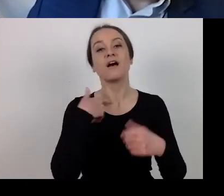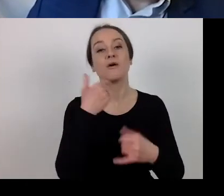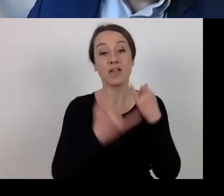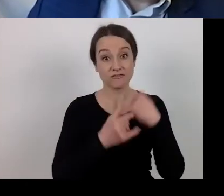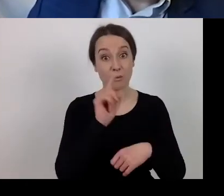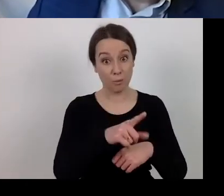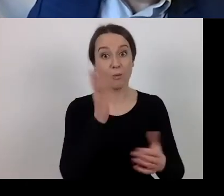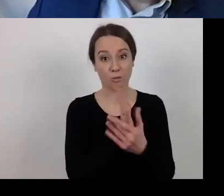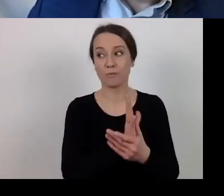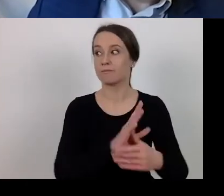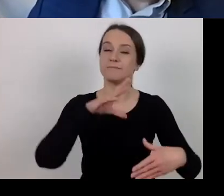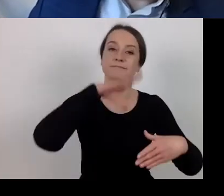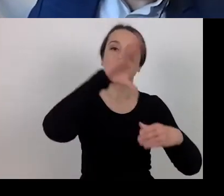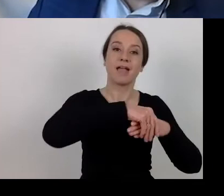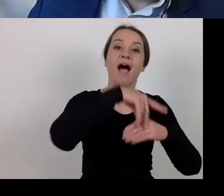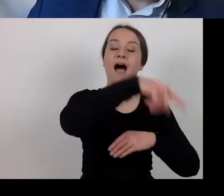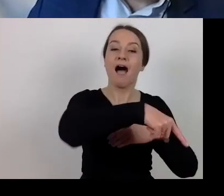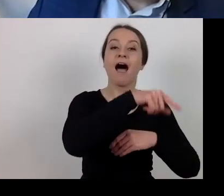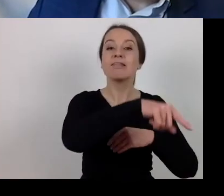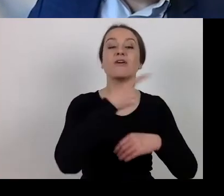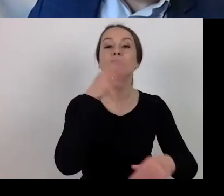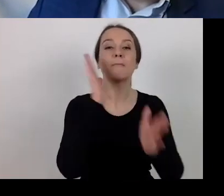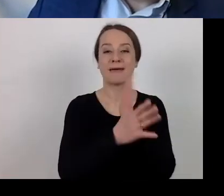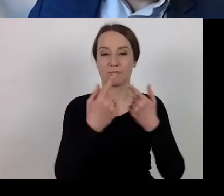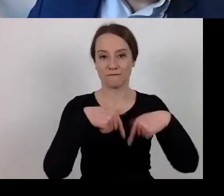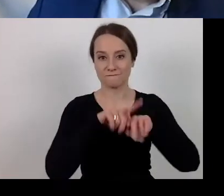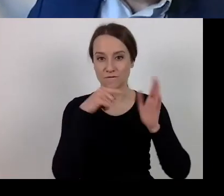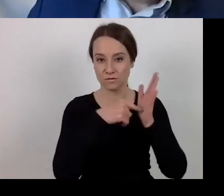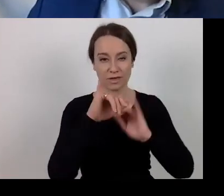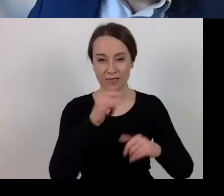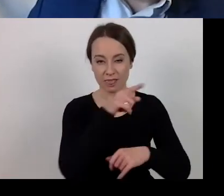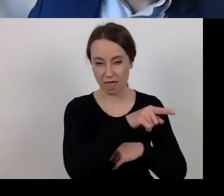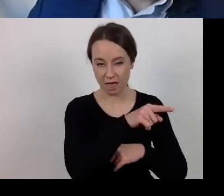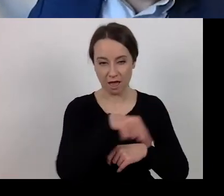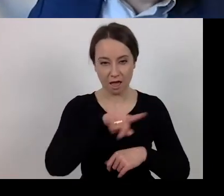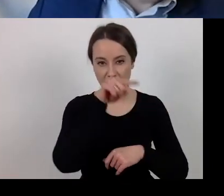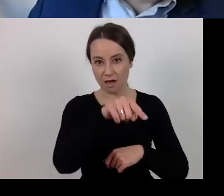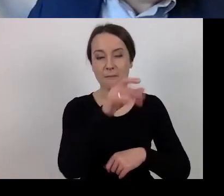that cover your project.